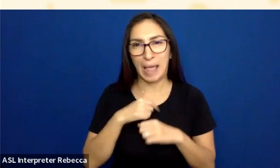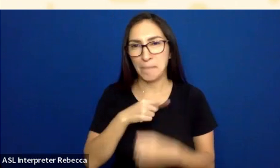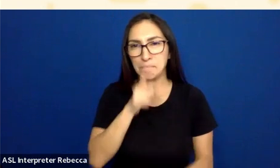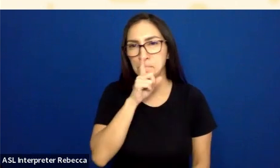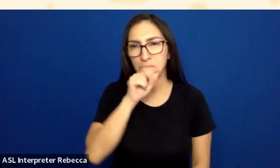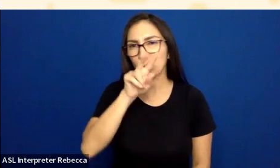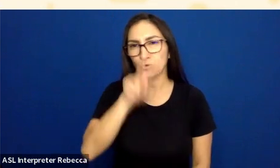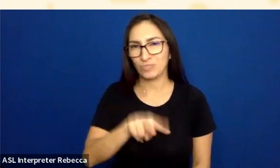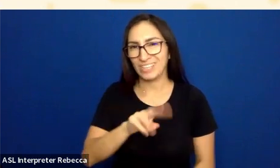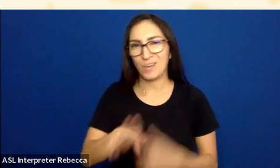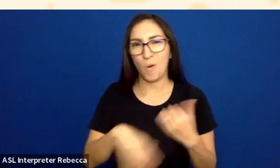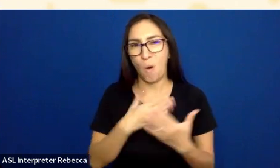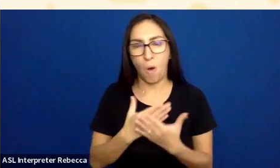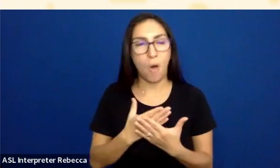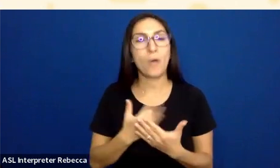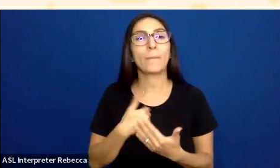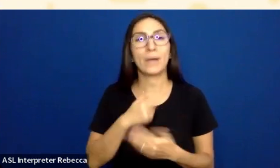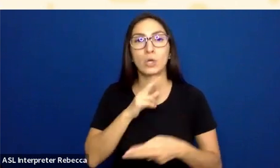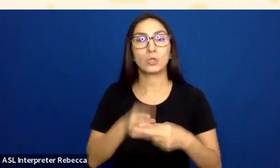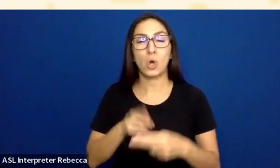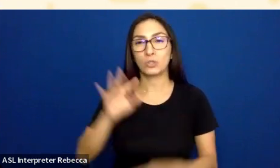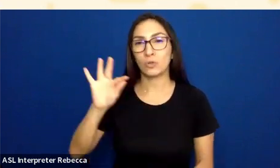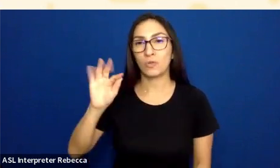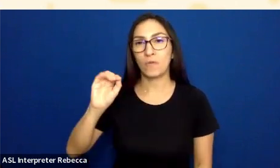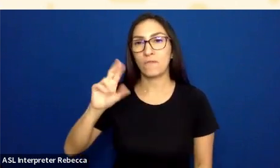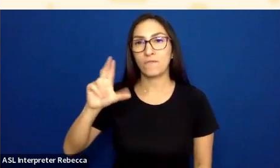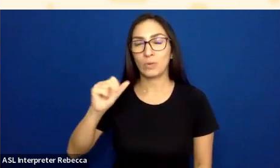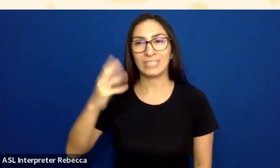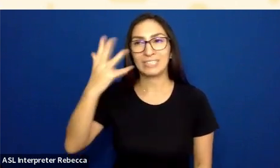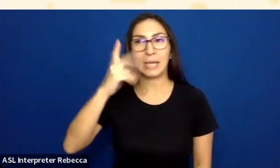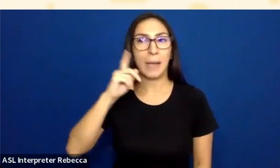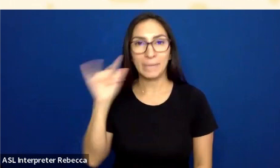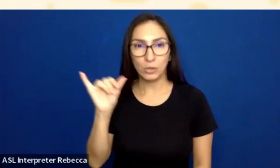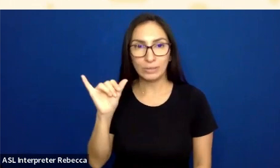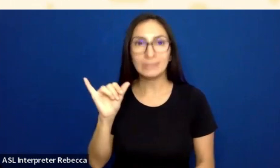And what it basically says is, it's not enough just to... It fills that gap.